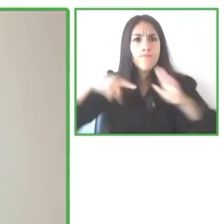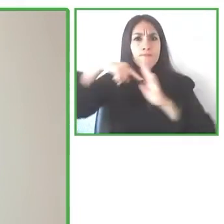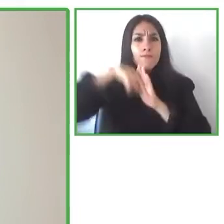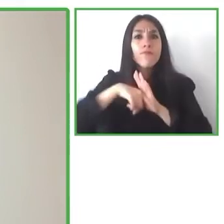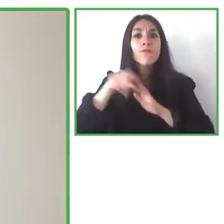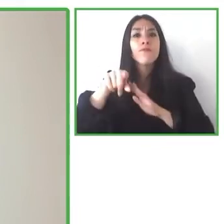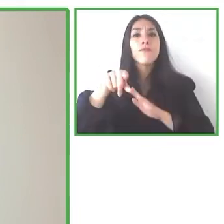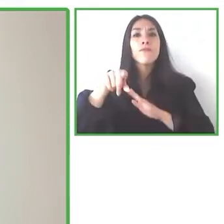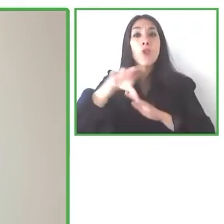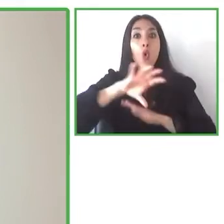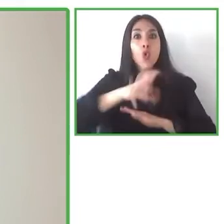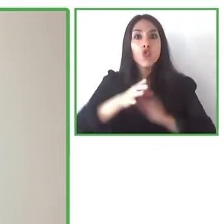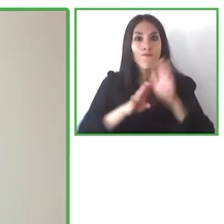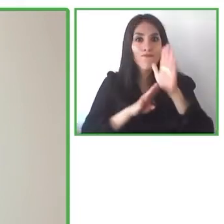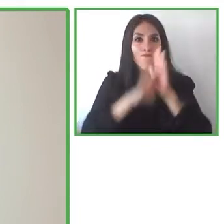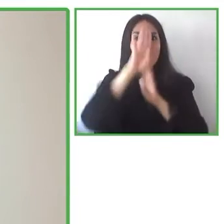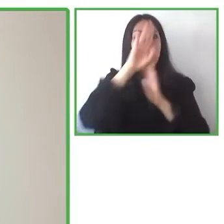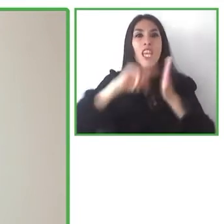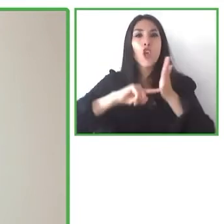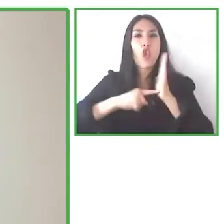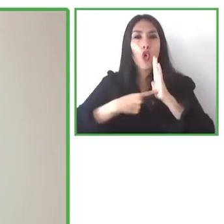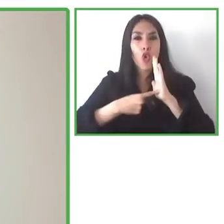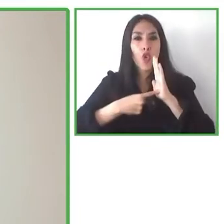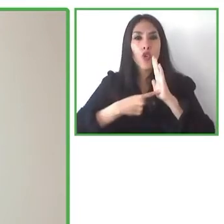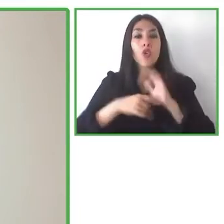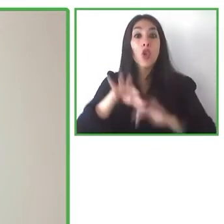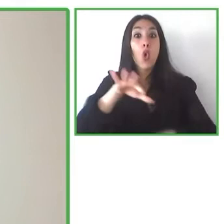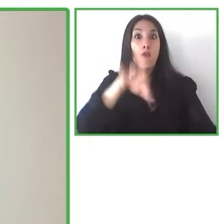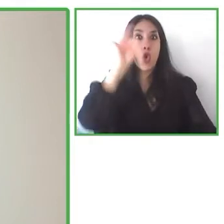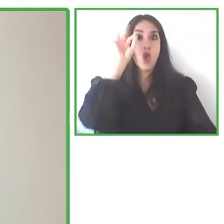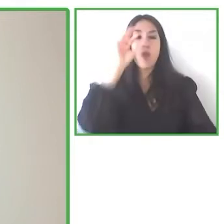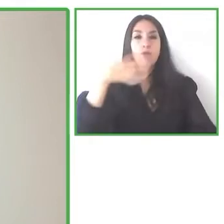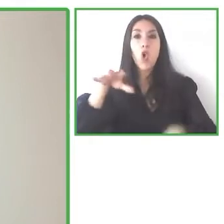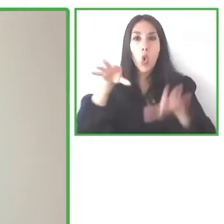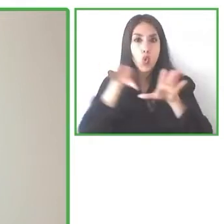Centre for the Development of Inclusive Technologies or CEDETI at the same University,